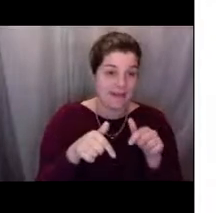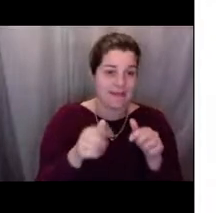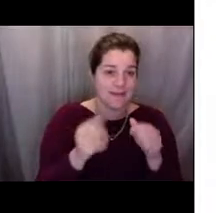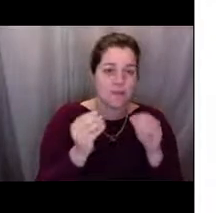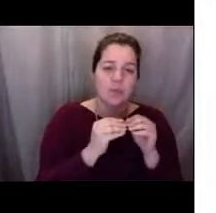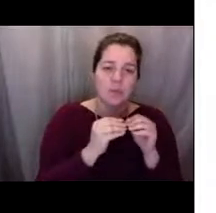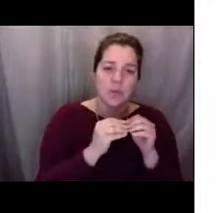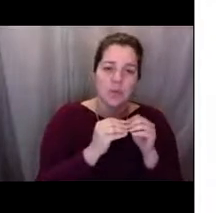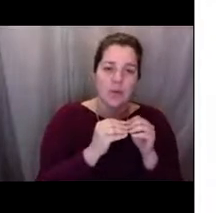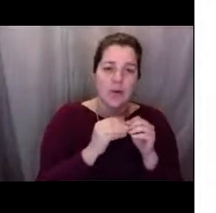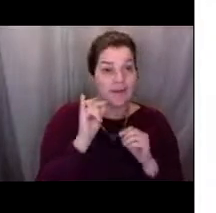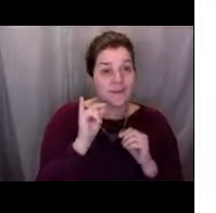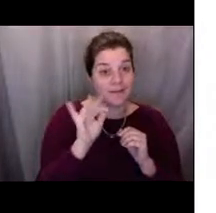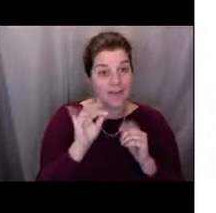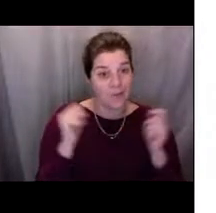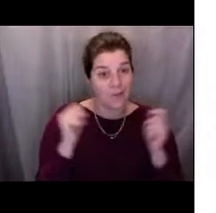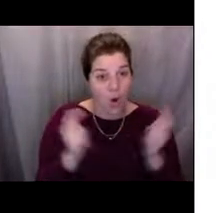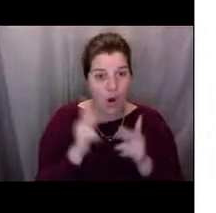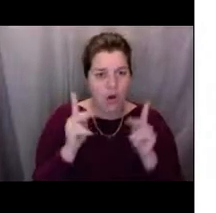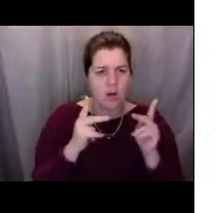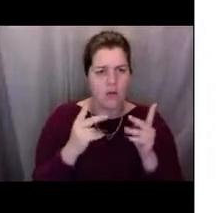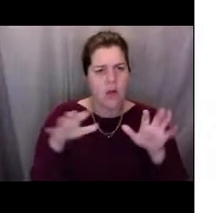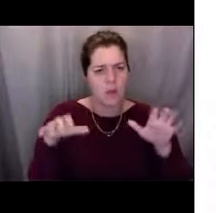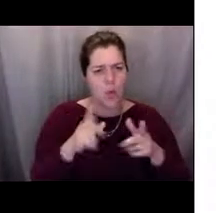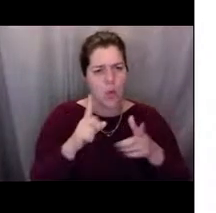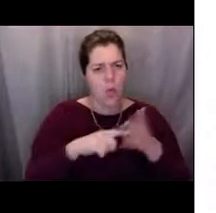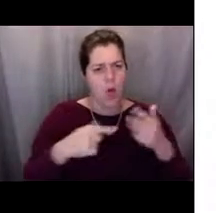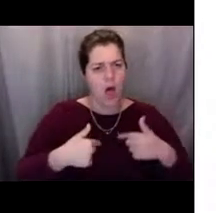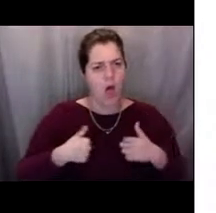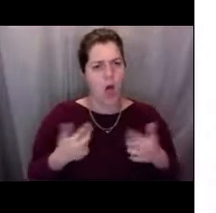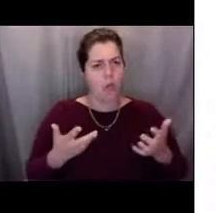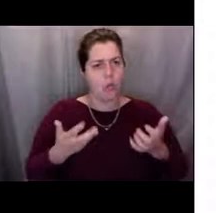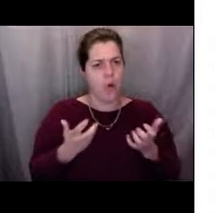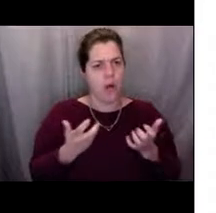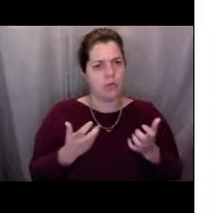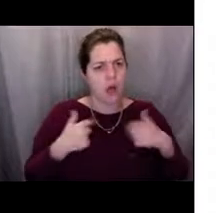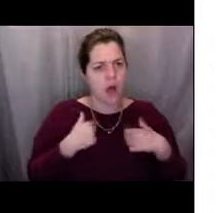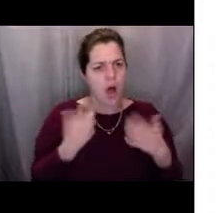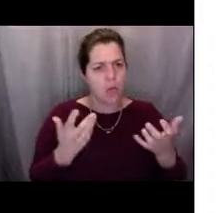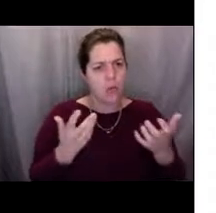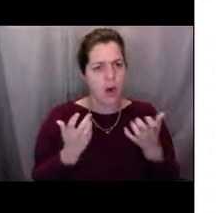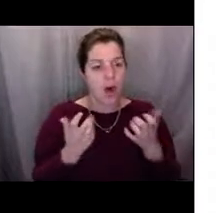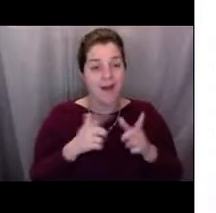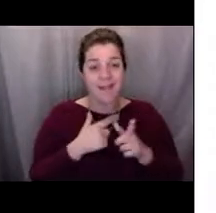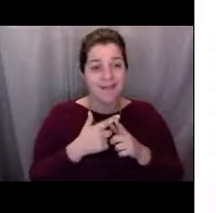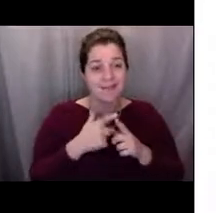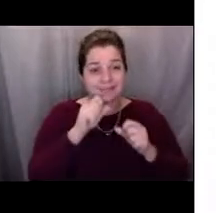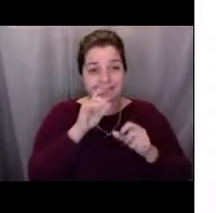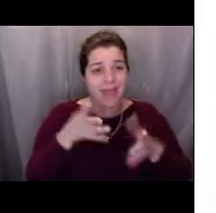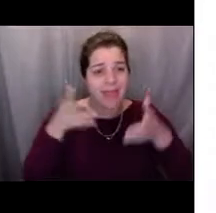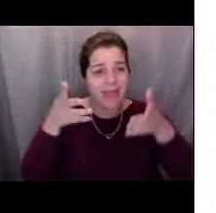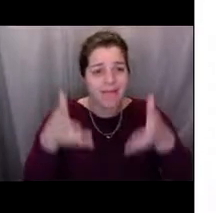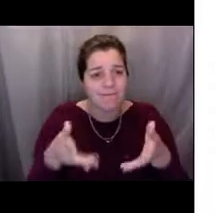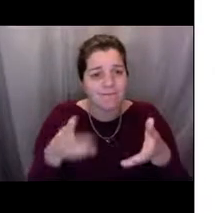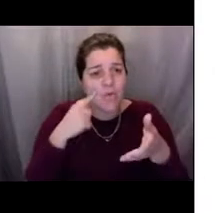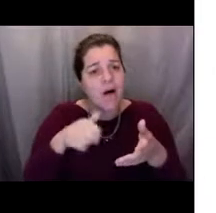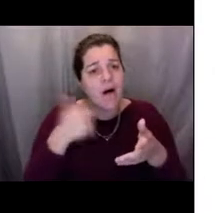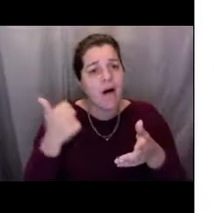if everyone tries to get what they want, then yet, there might not be any left, and that's why regulations and rules have been put in place.